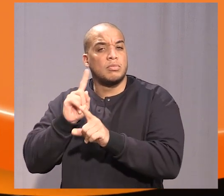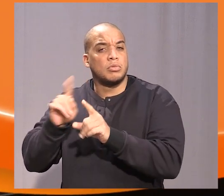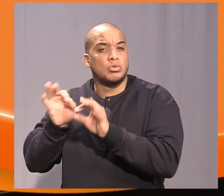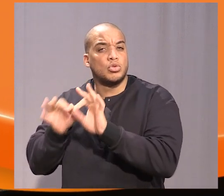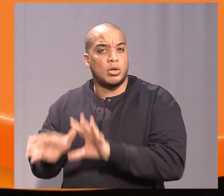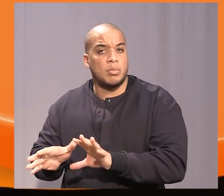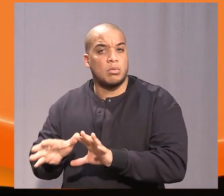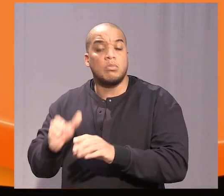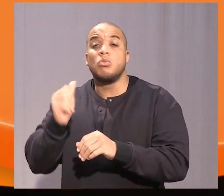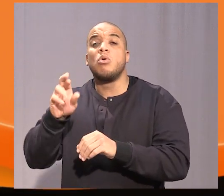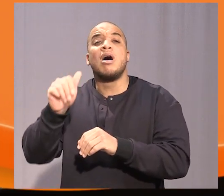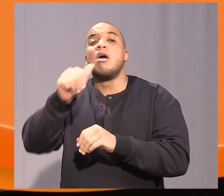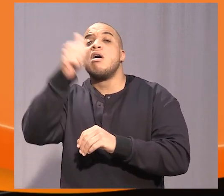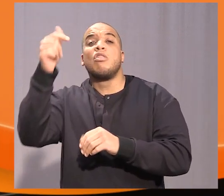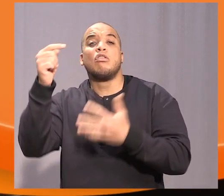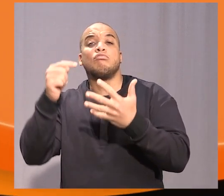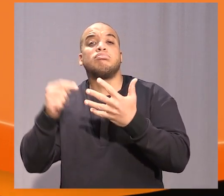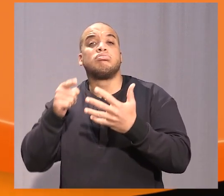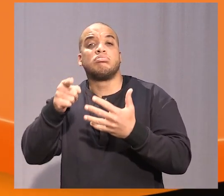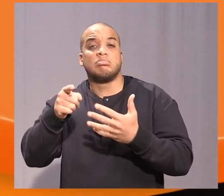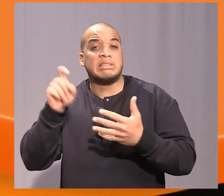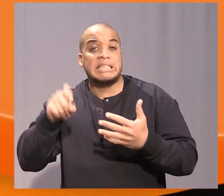or anything else that your disability requires.